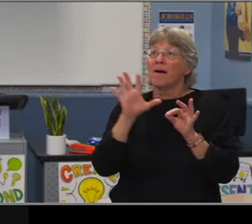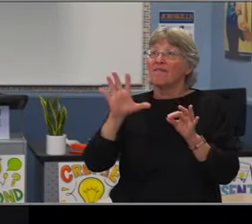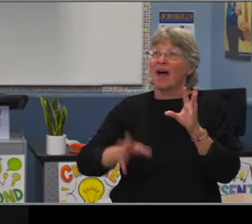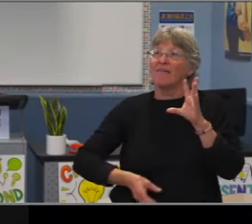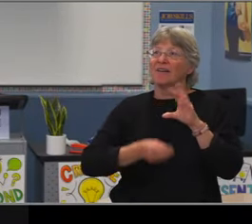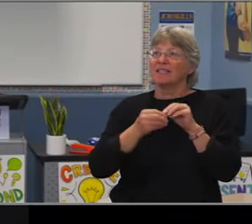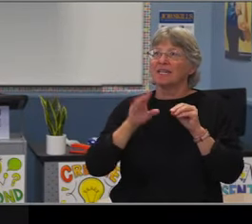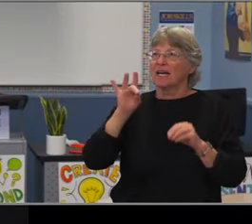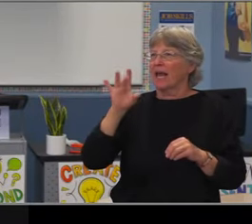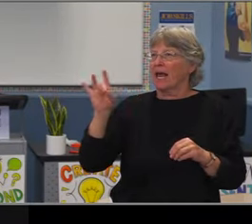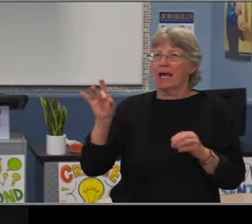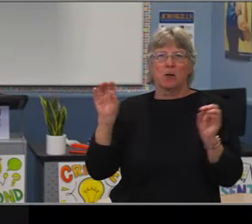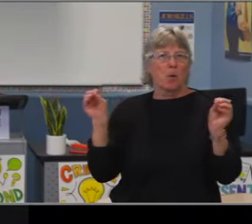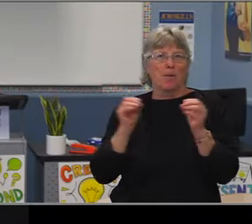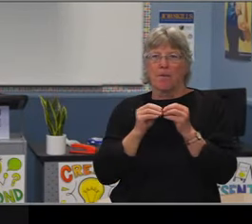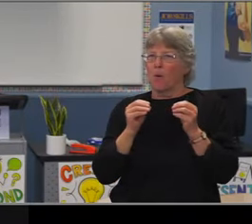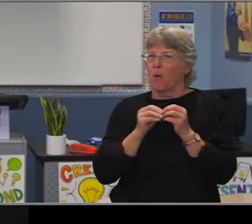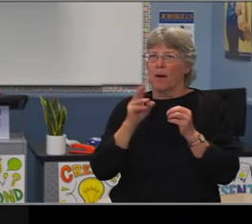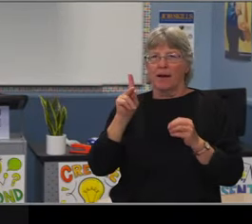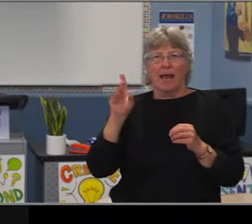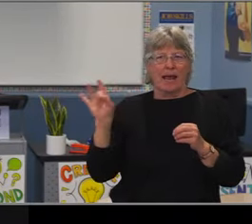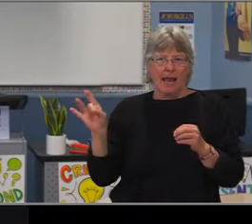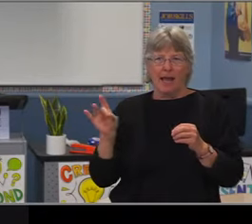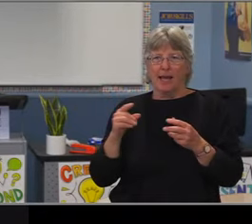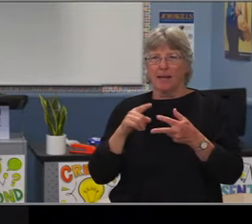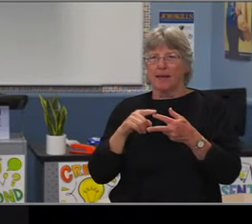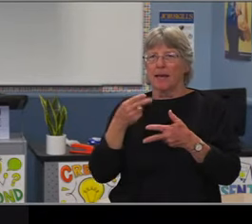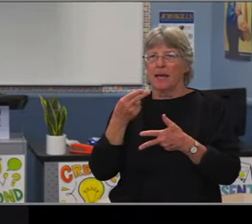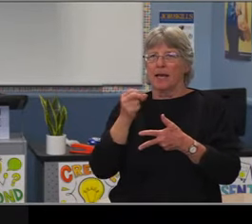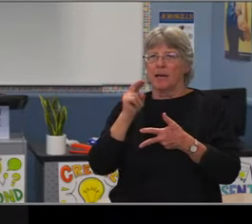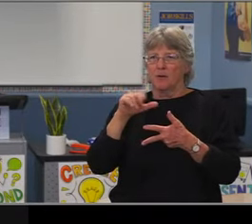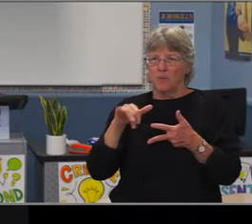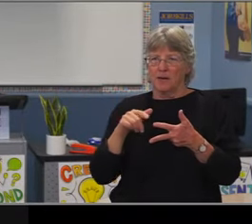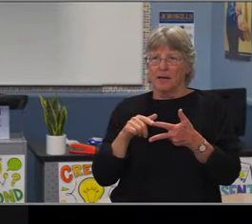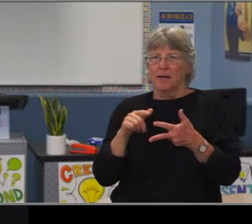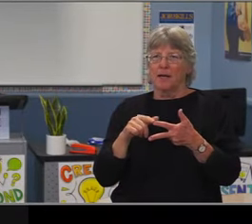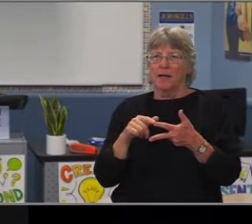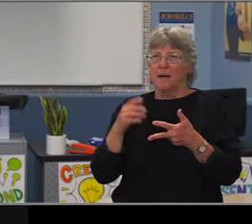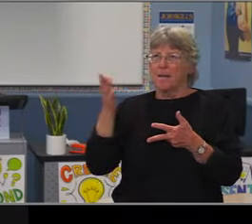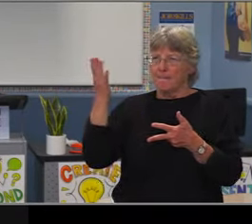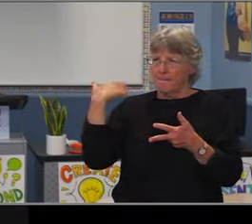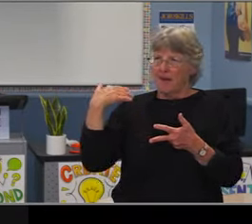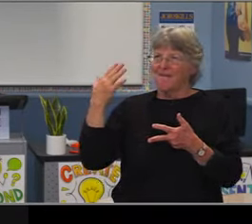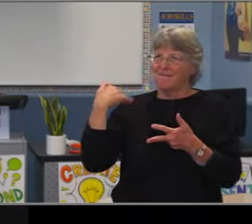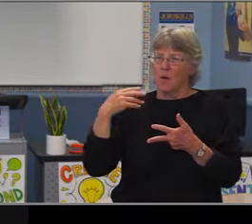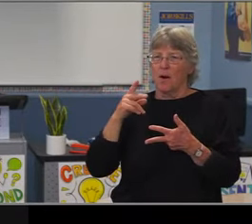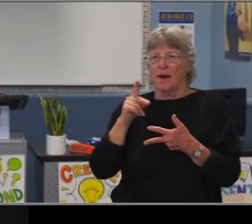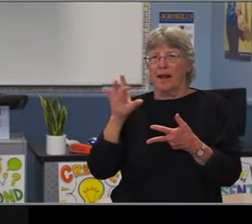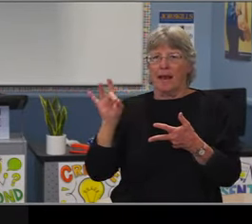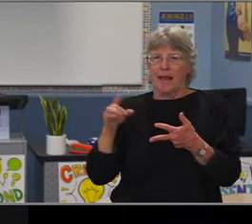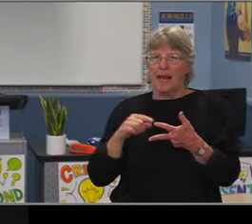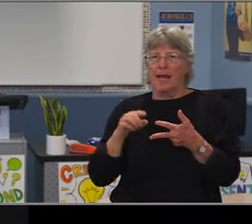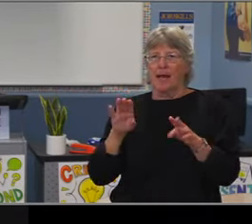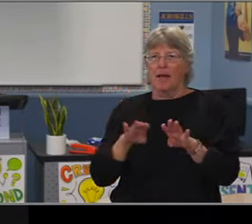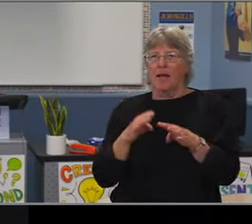You see the highlighted K-8 schools, and you can see that we have a small number of students that live within the K-8 boundaries.